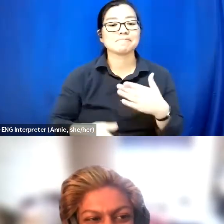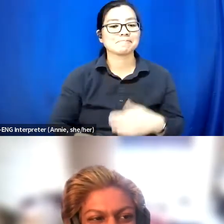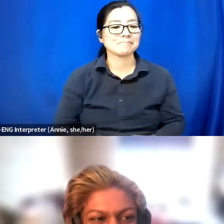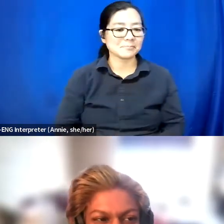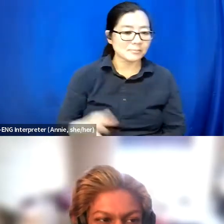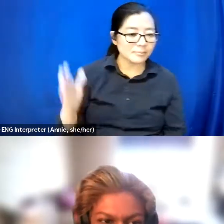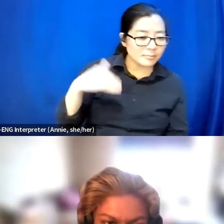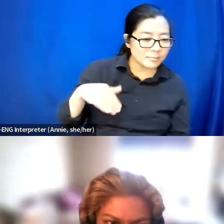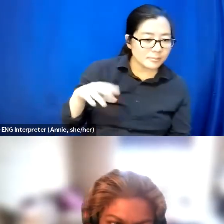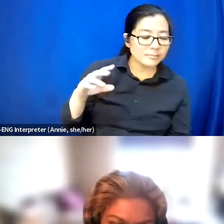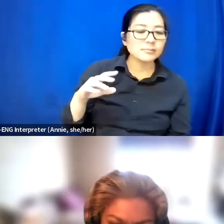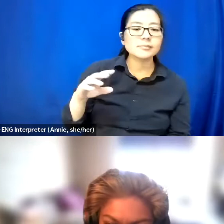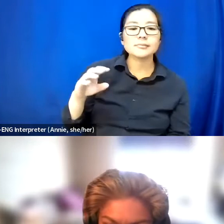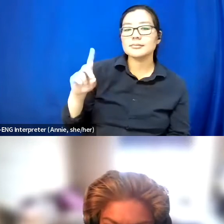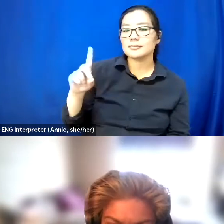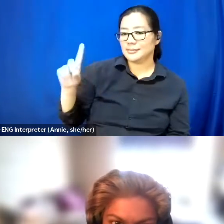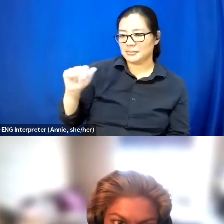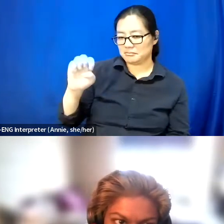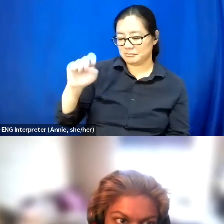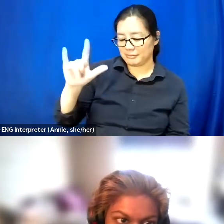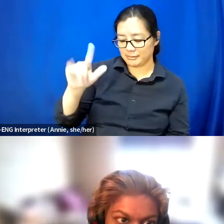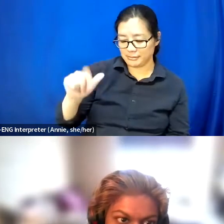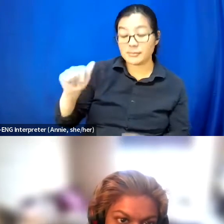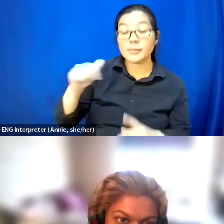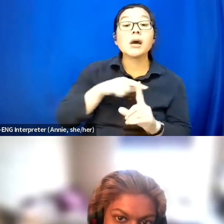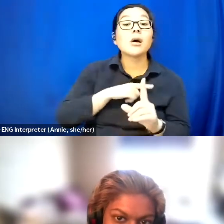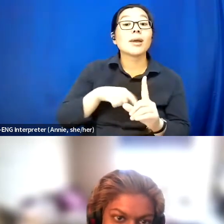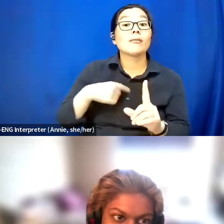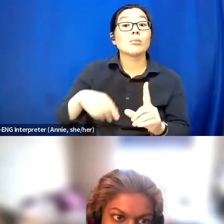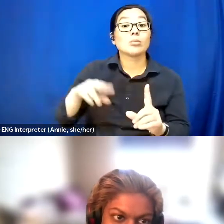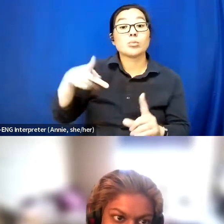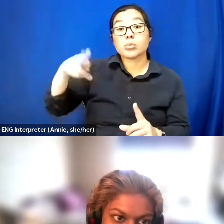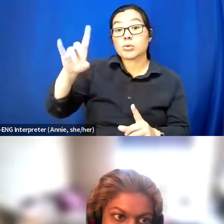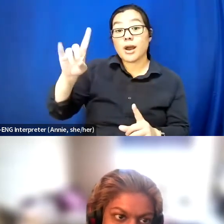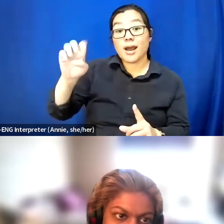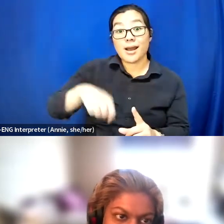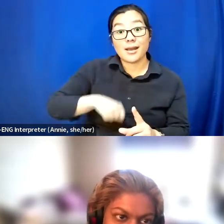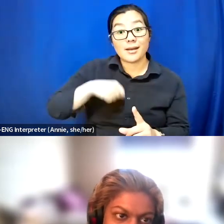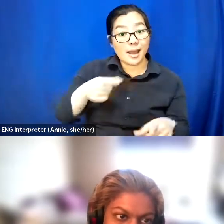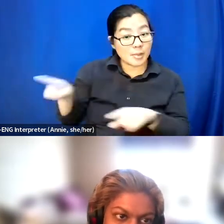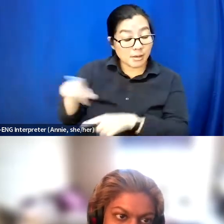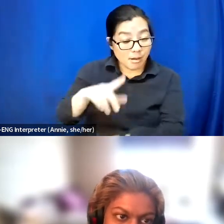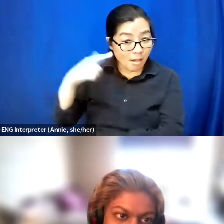We've got PRIDE coming up in London. So I'm doing lots of talks for that.